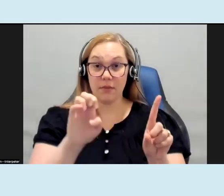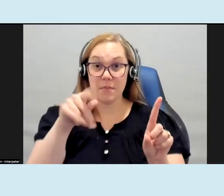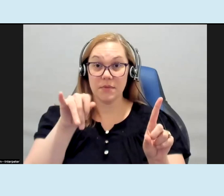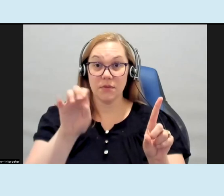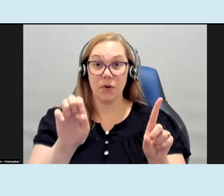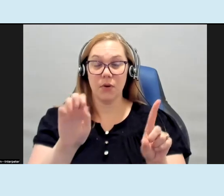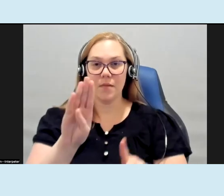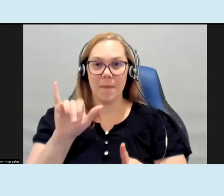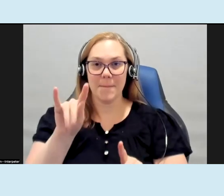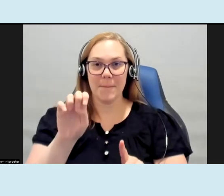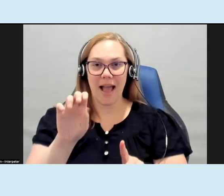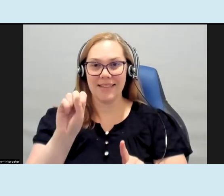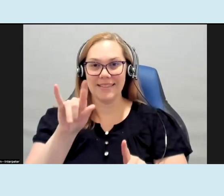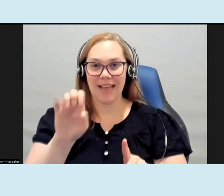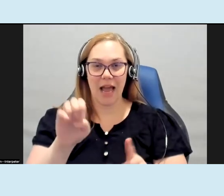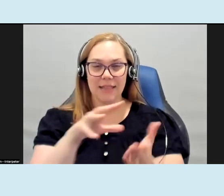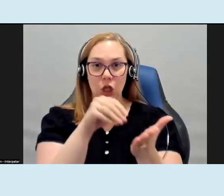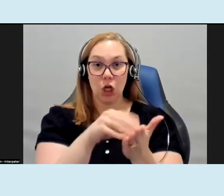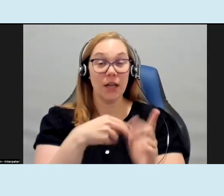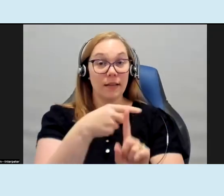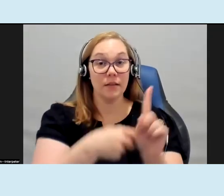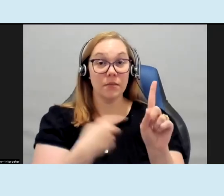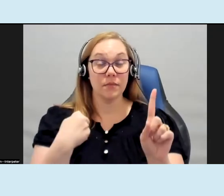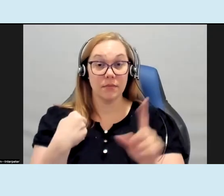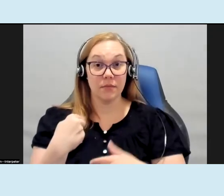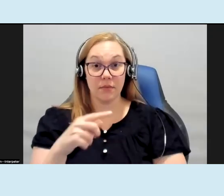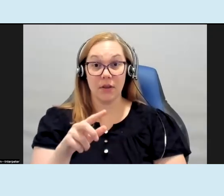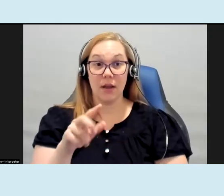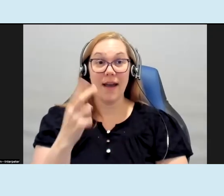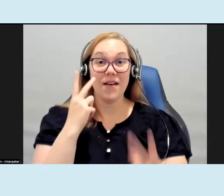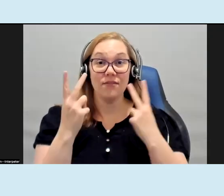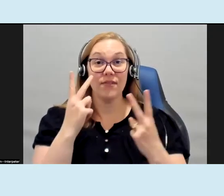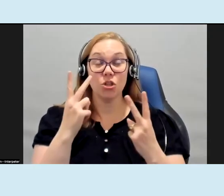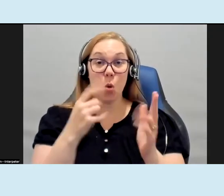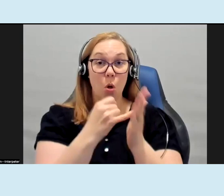byte-size learning this month we are joined by visual artist Robin